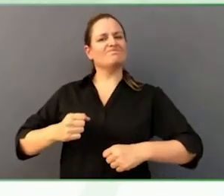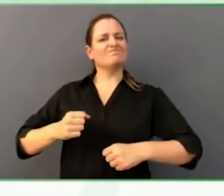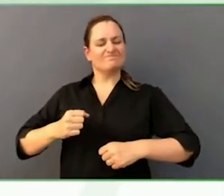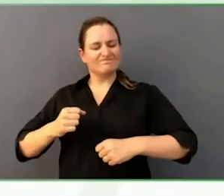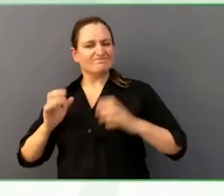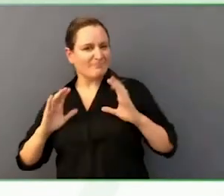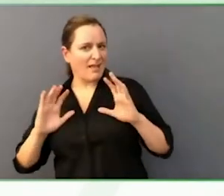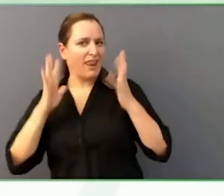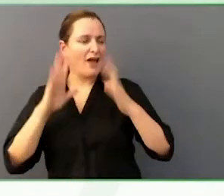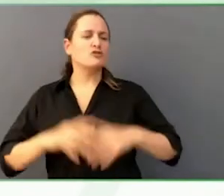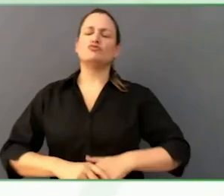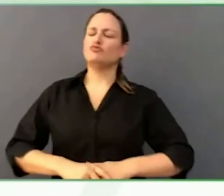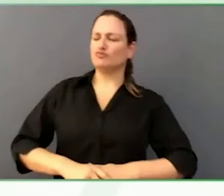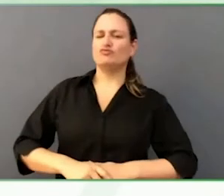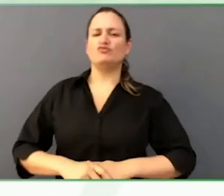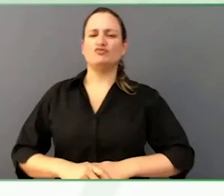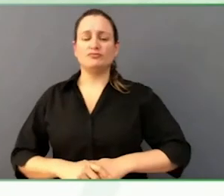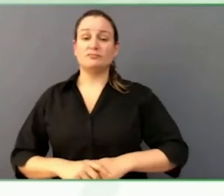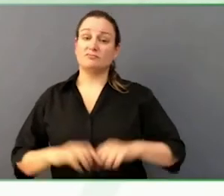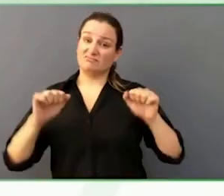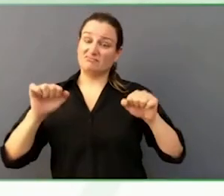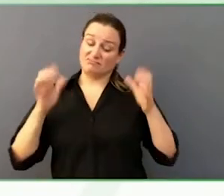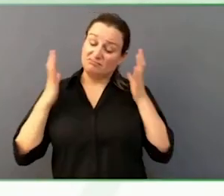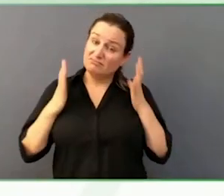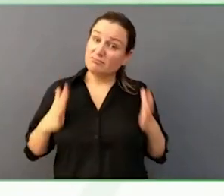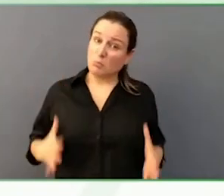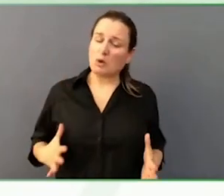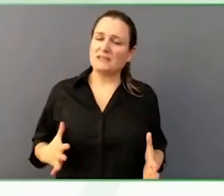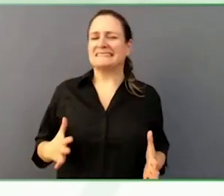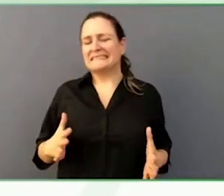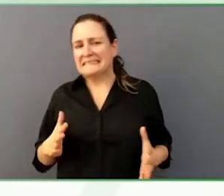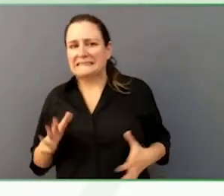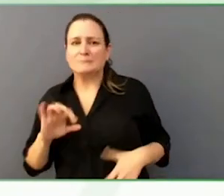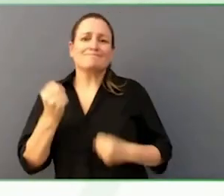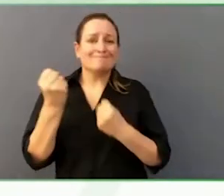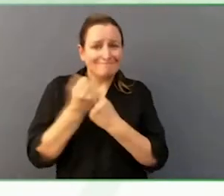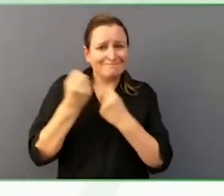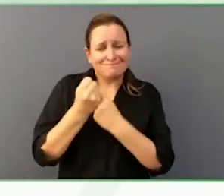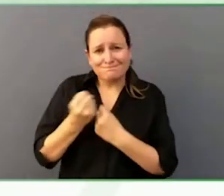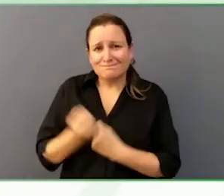complex, how was he able to do all of this? How can he write a blog?